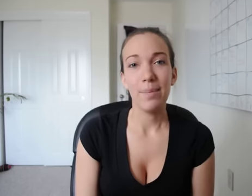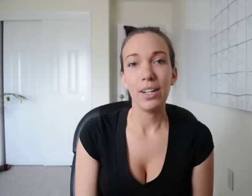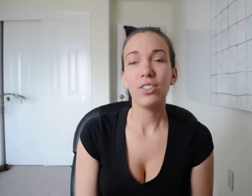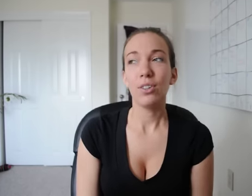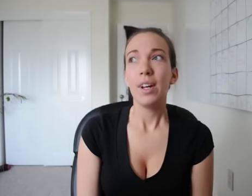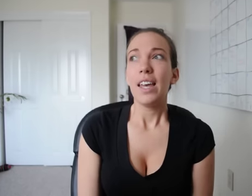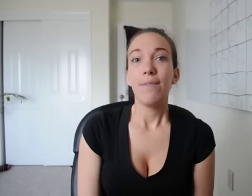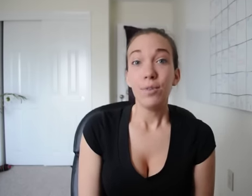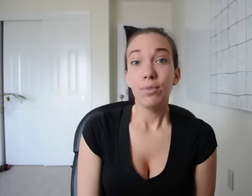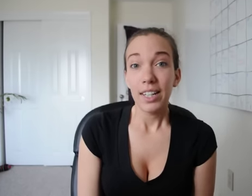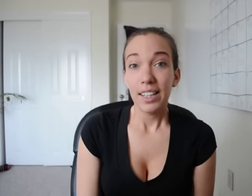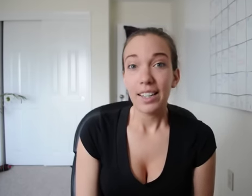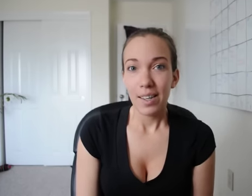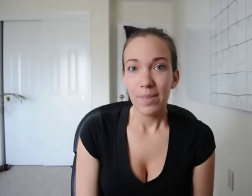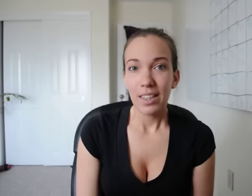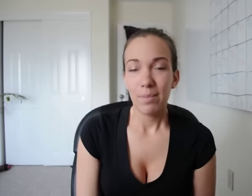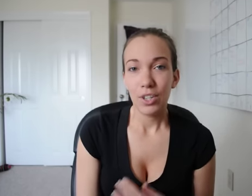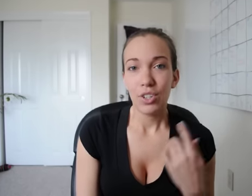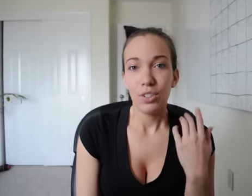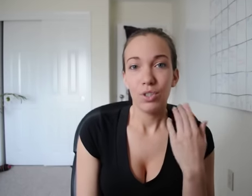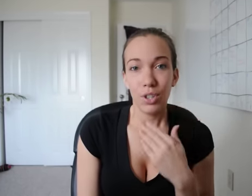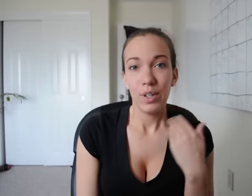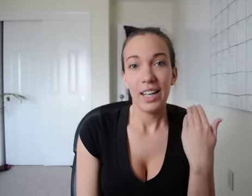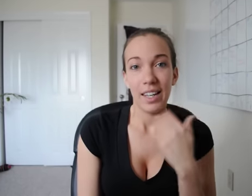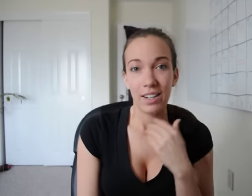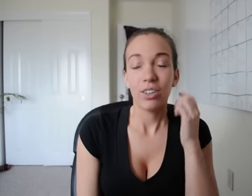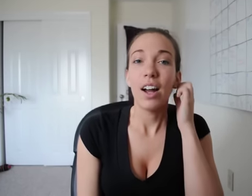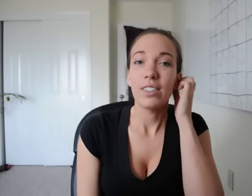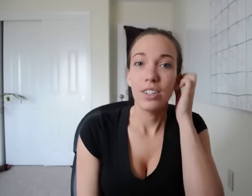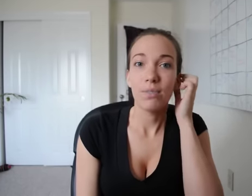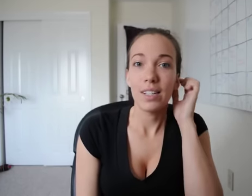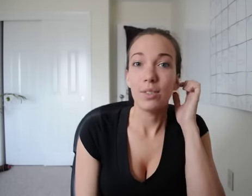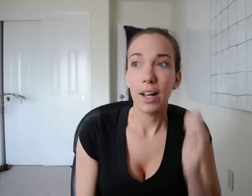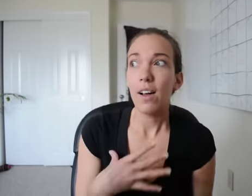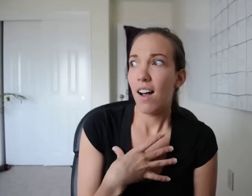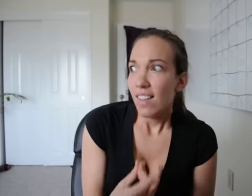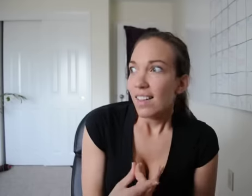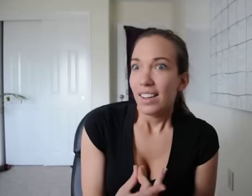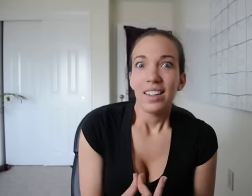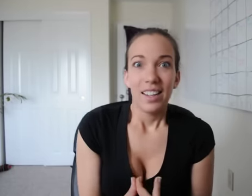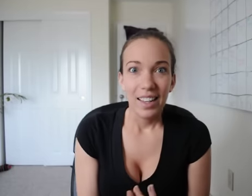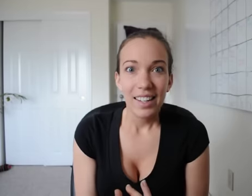doesn't really mean that you like it, doesn't really look like you like it. that much. So if you really like something make sure you show it and get it across on your face